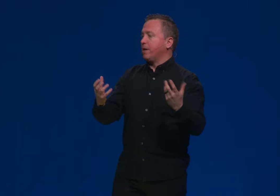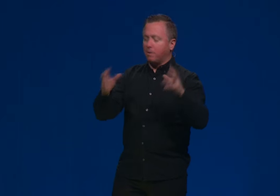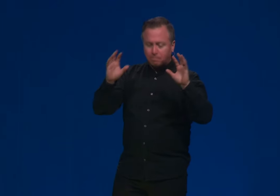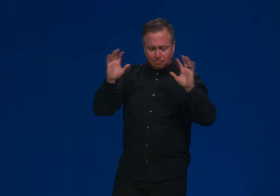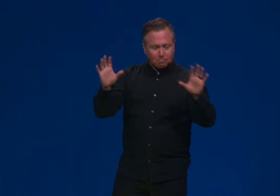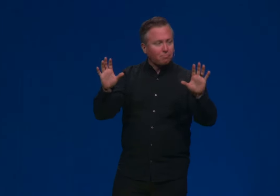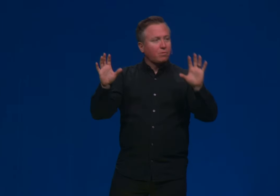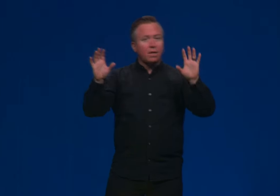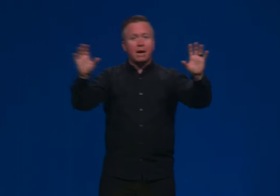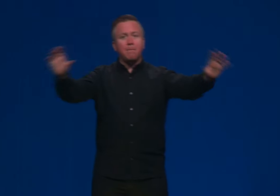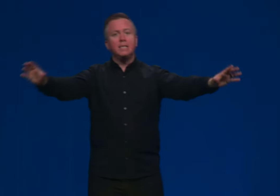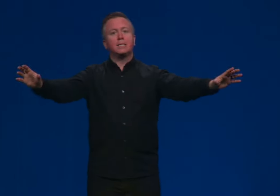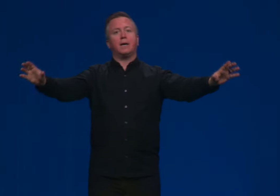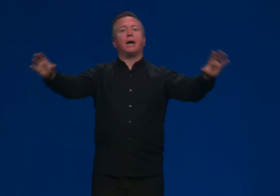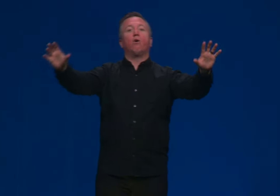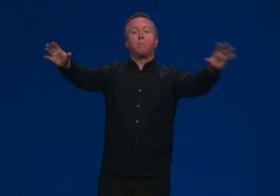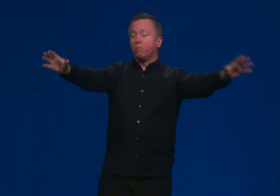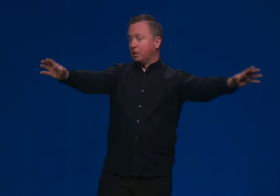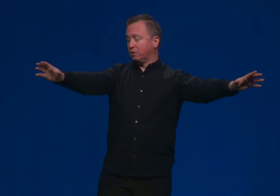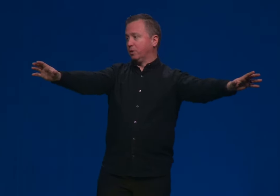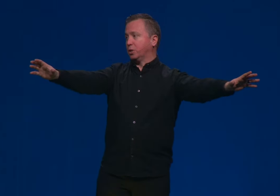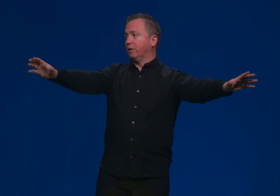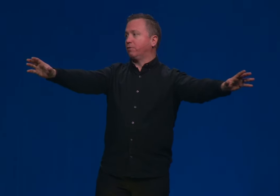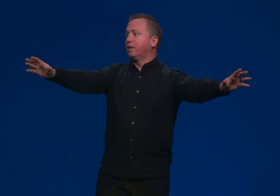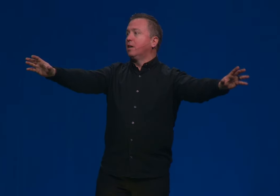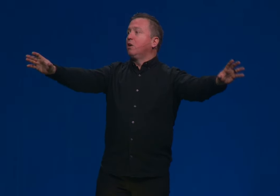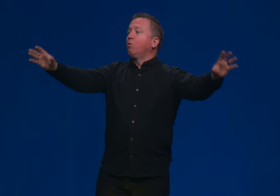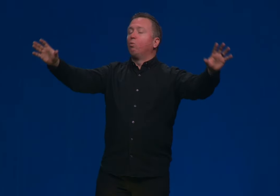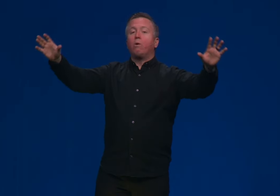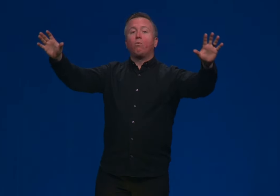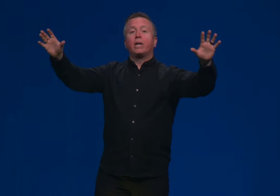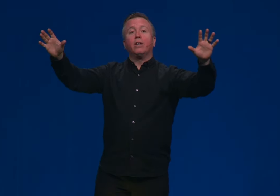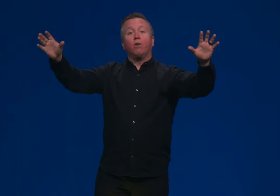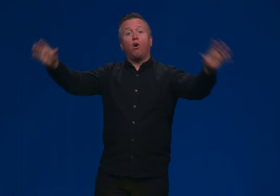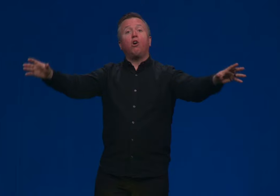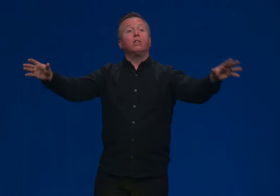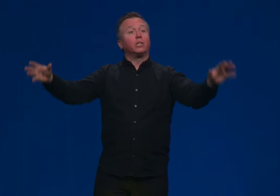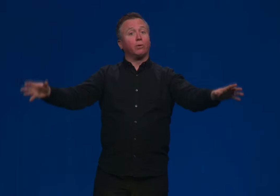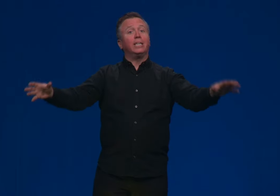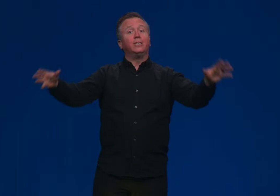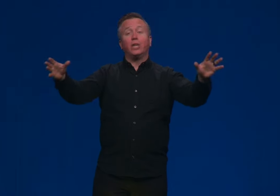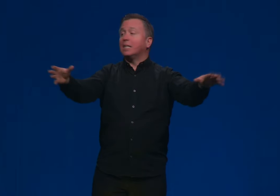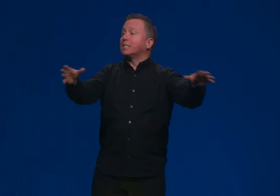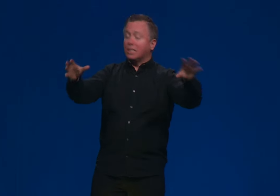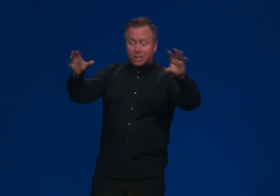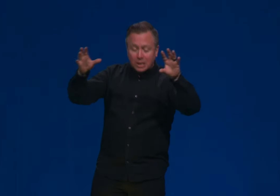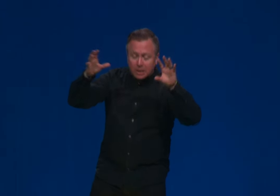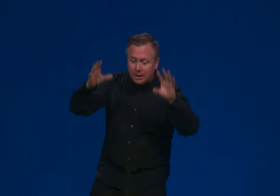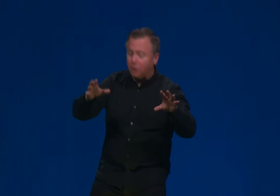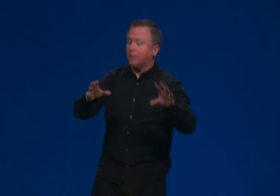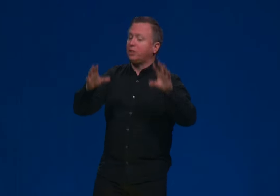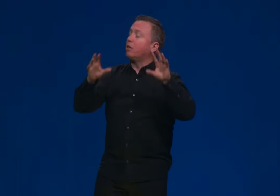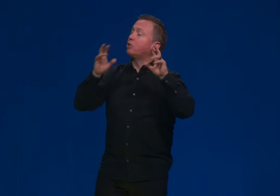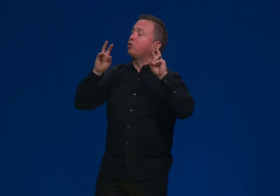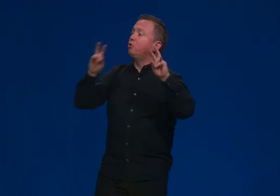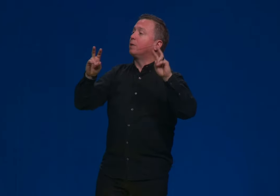Now, that being said, I hope you read this for yourself. What we can all agree Genesis is teaching us. Here are two.